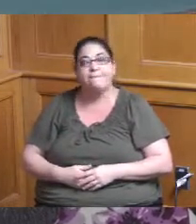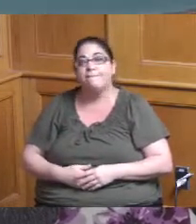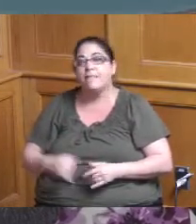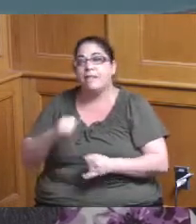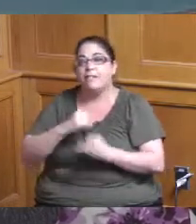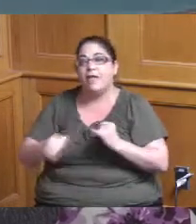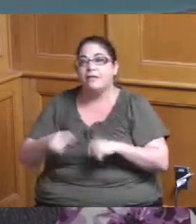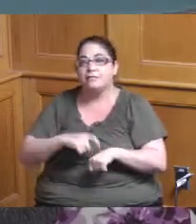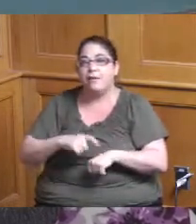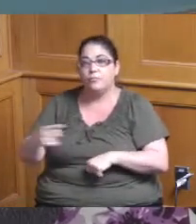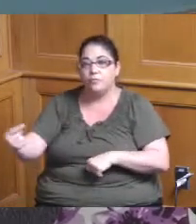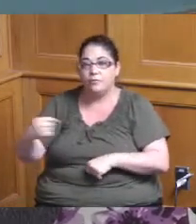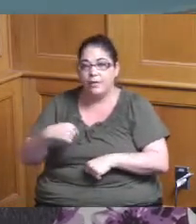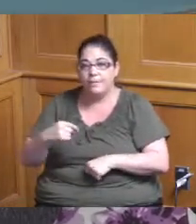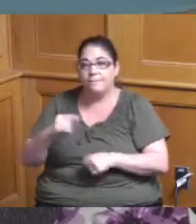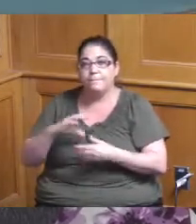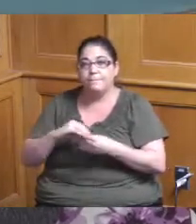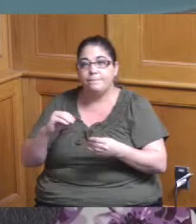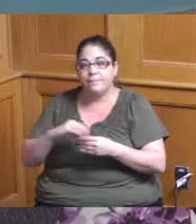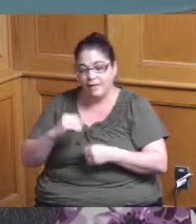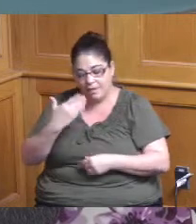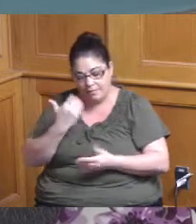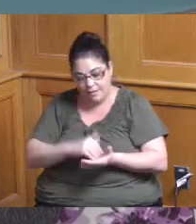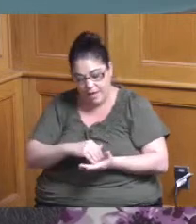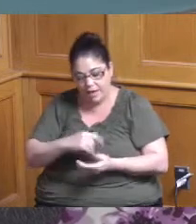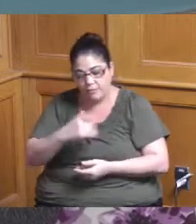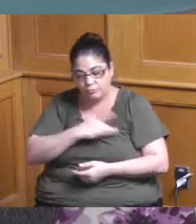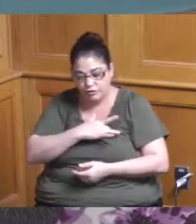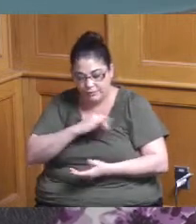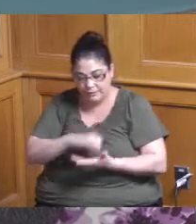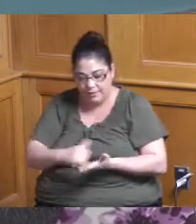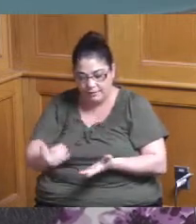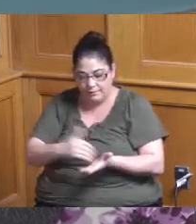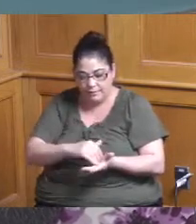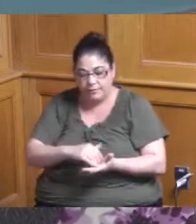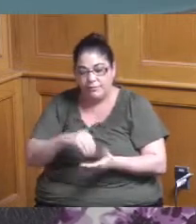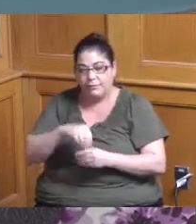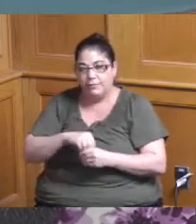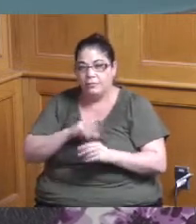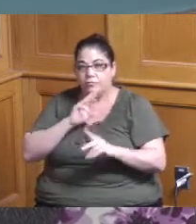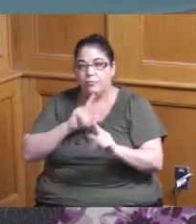mention it this in this report and I appreciate that and just me still being trying to put my arms